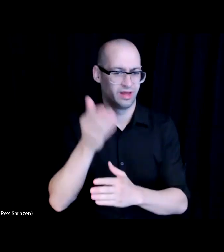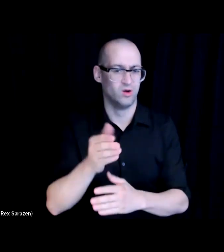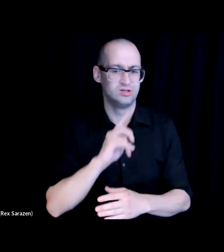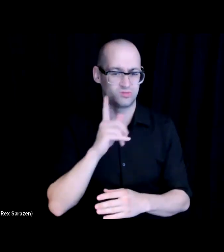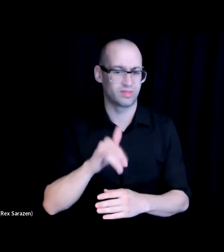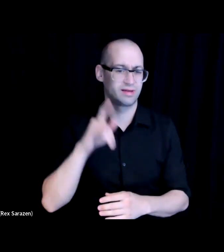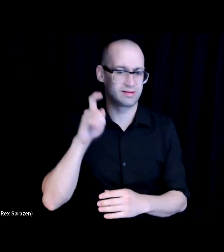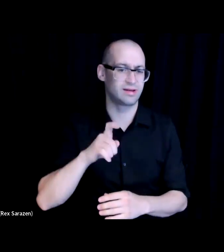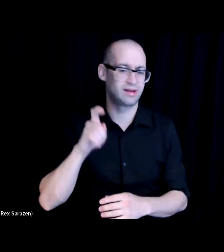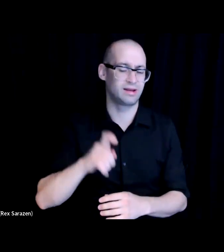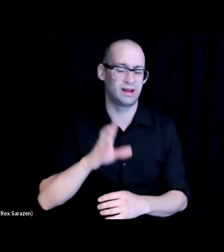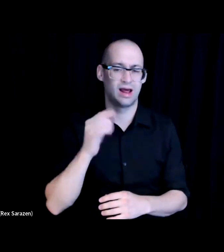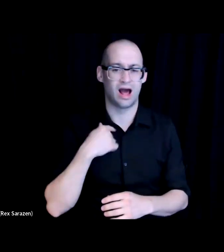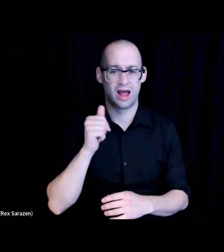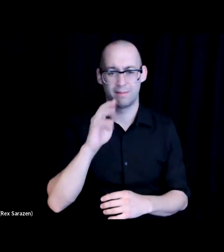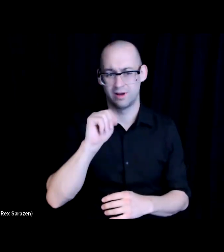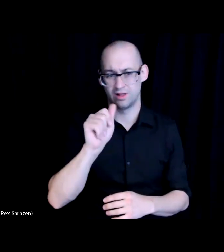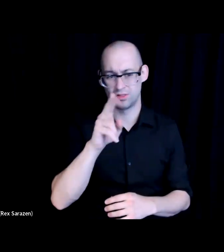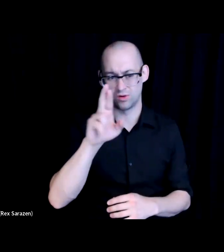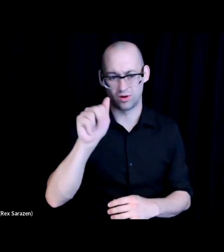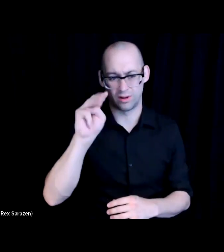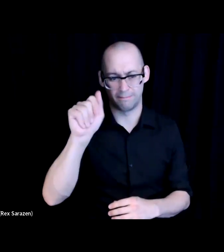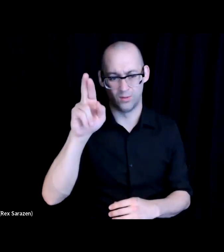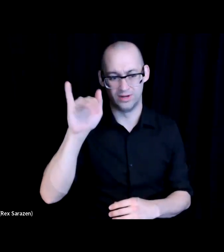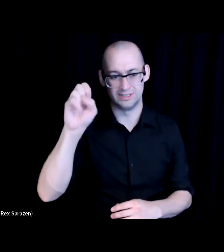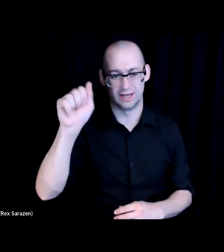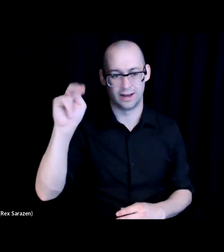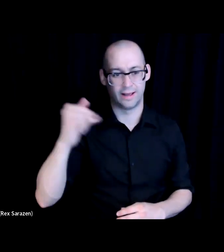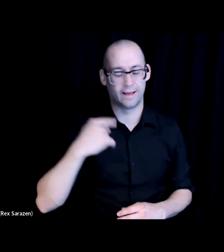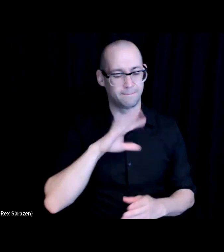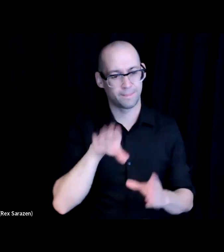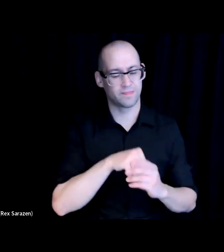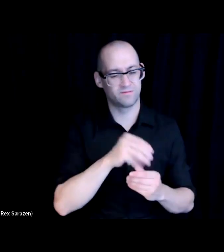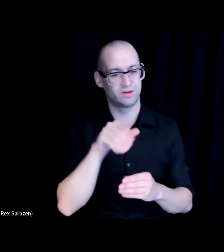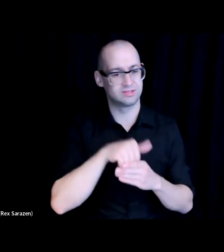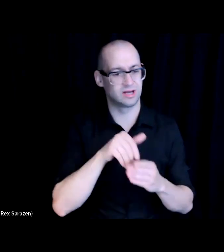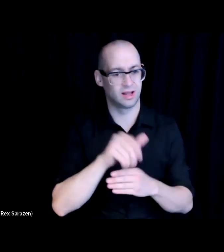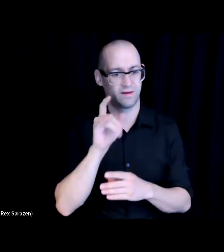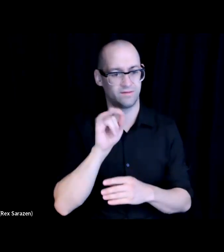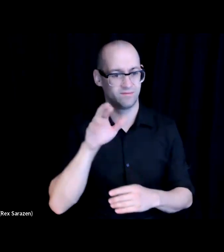So I am the head of external affairs for a Bitwise Industries for those who may not be